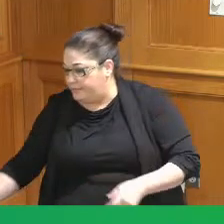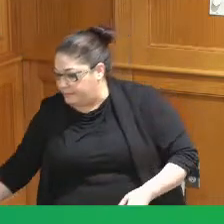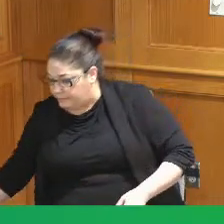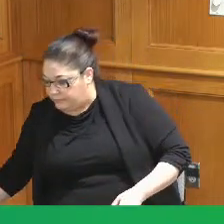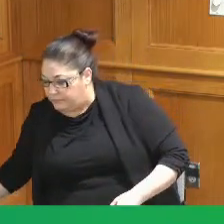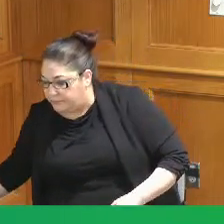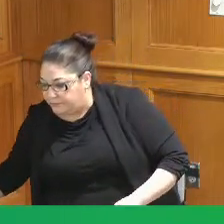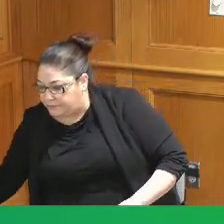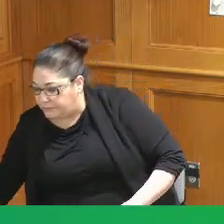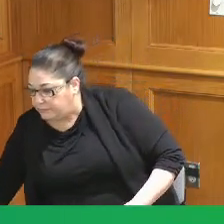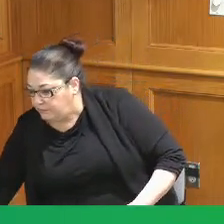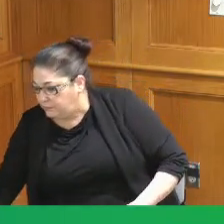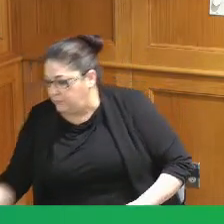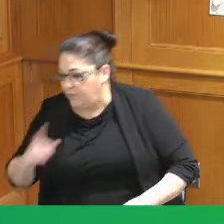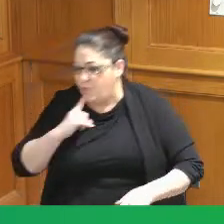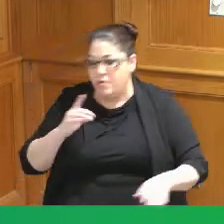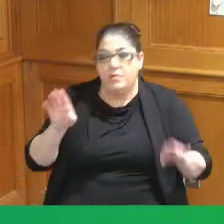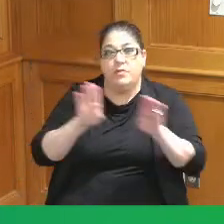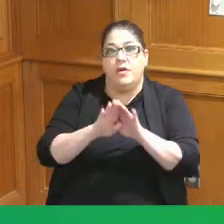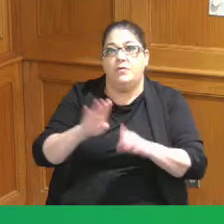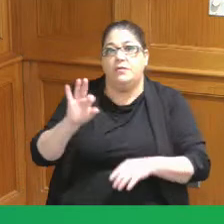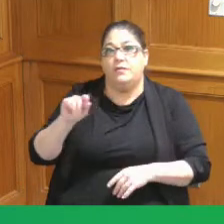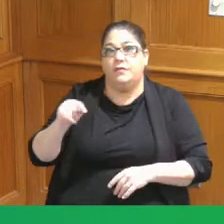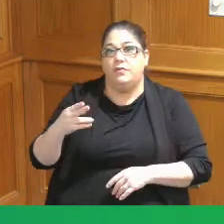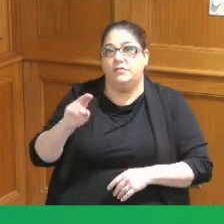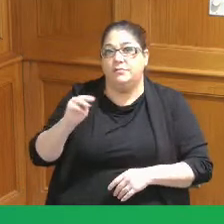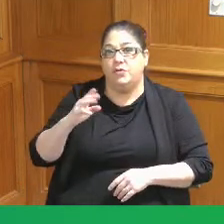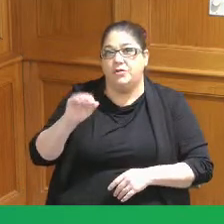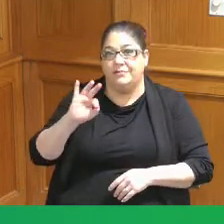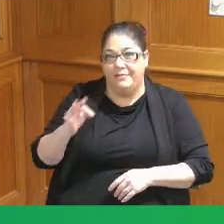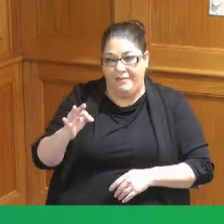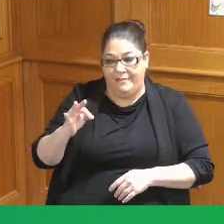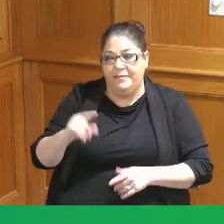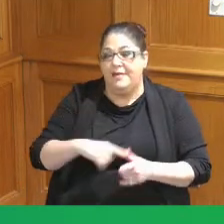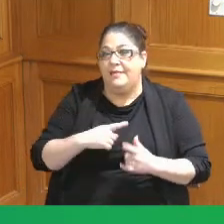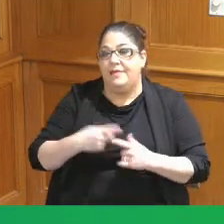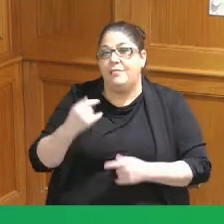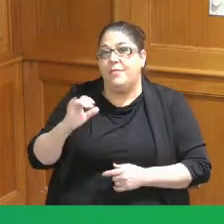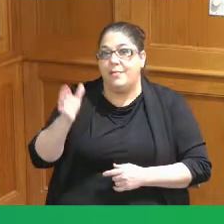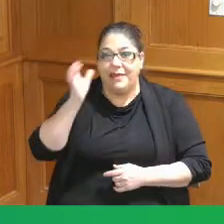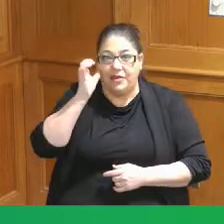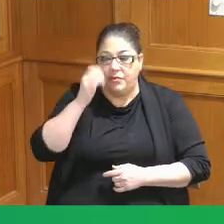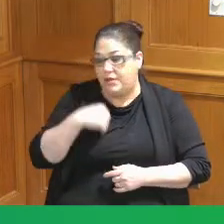ends on Thursday March 9th and then we have a public hearing March 4th at 1 pm at our offices